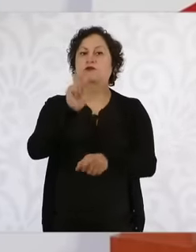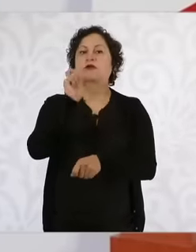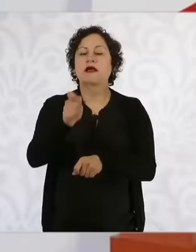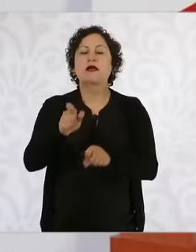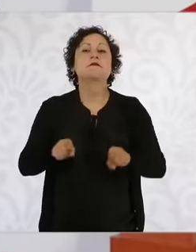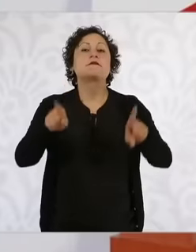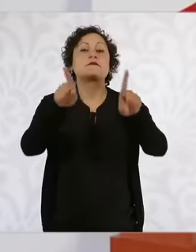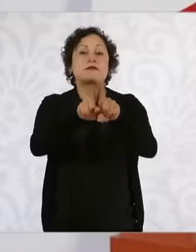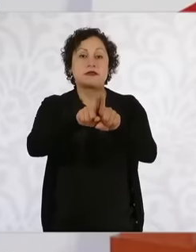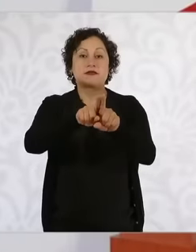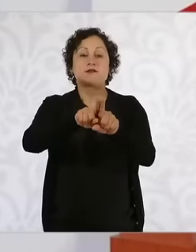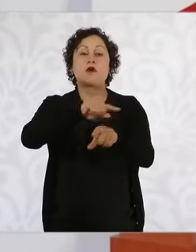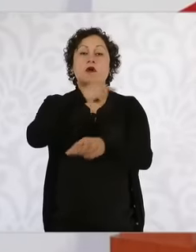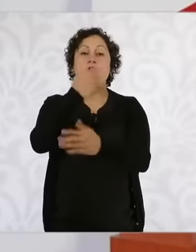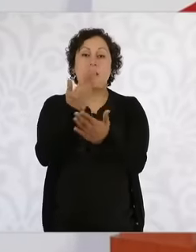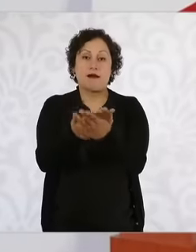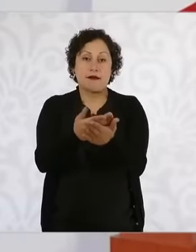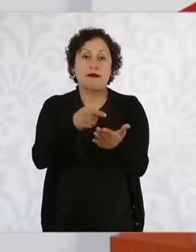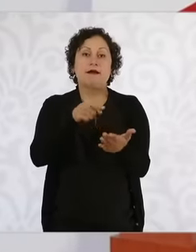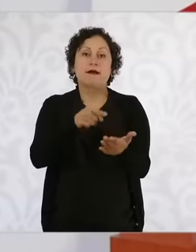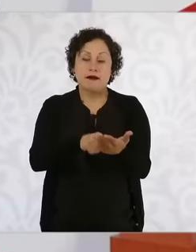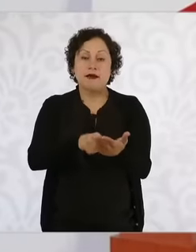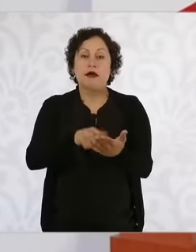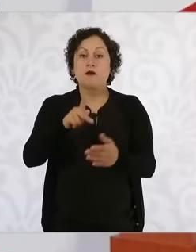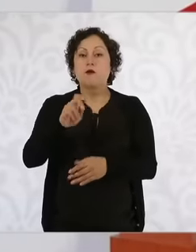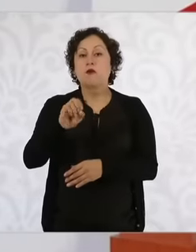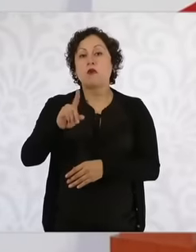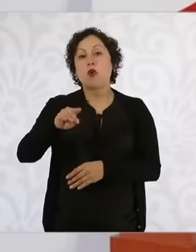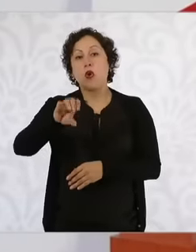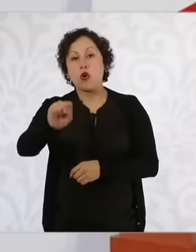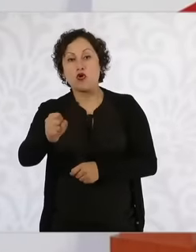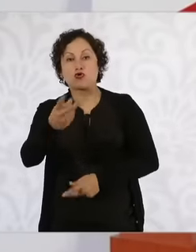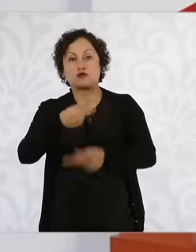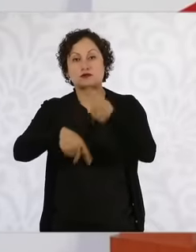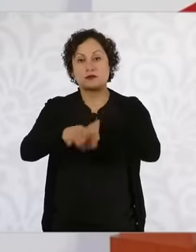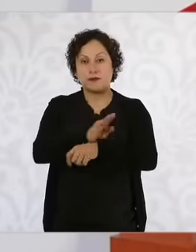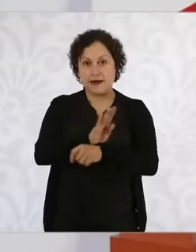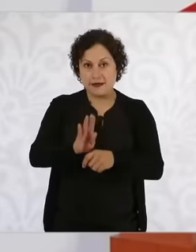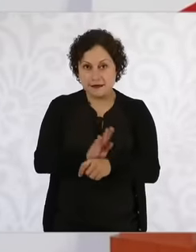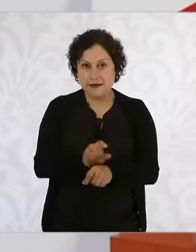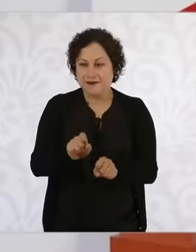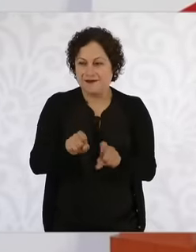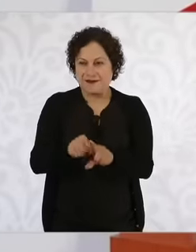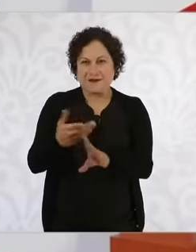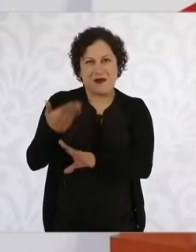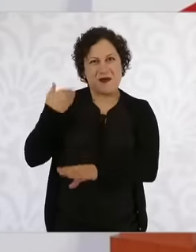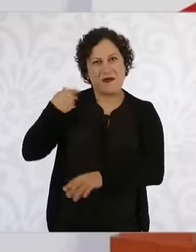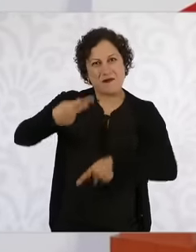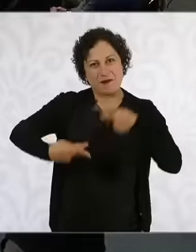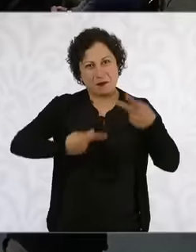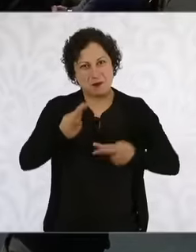we are proposing and technological development that you were asking about a moment ago So we have